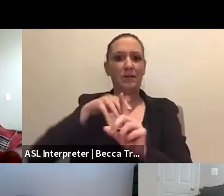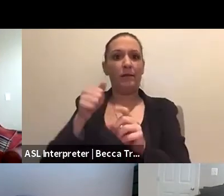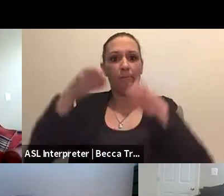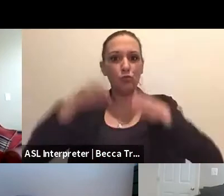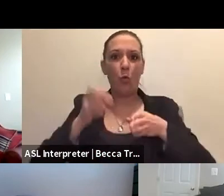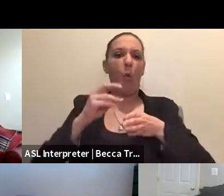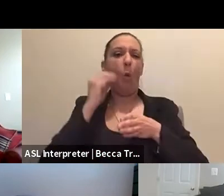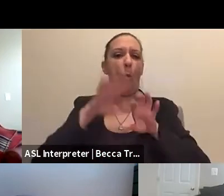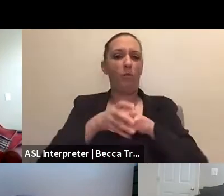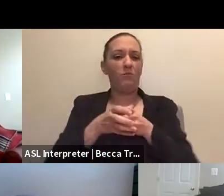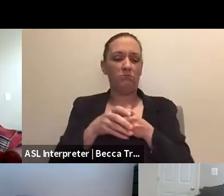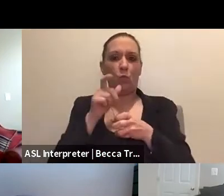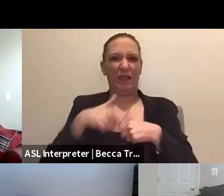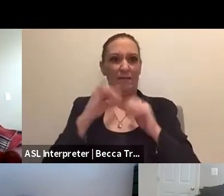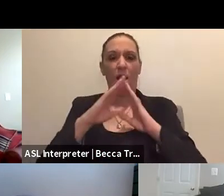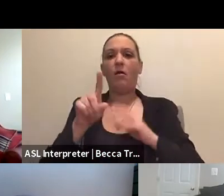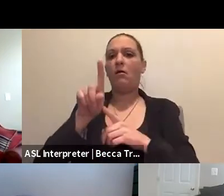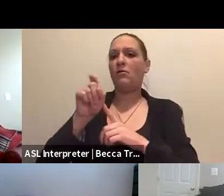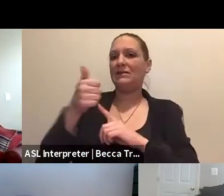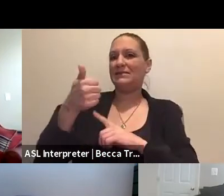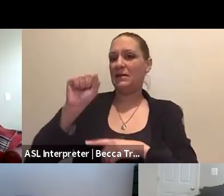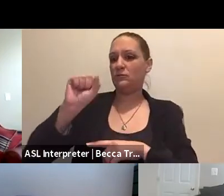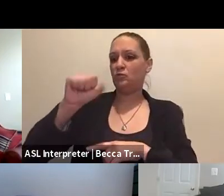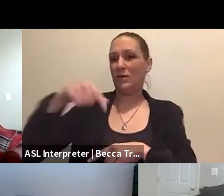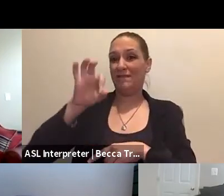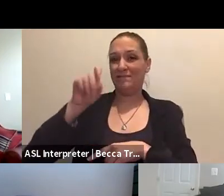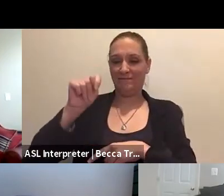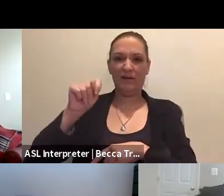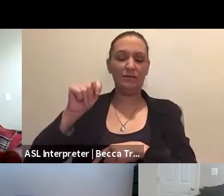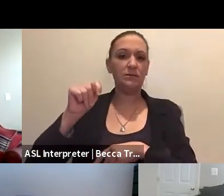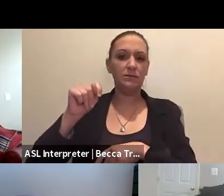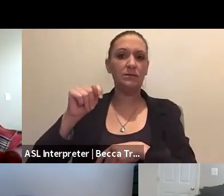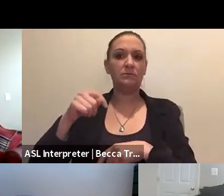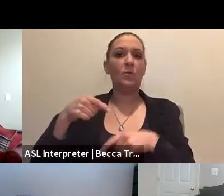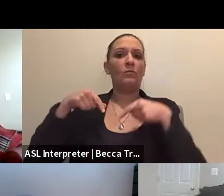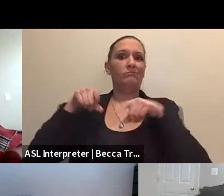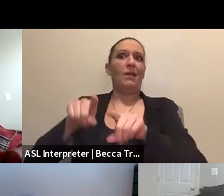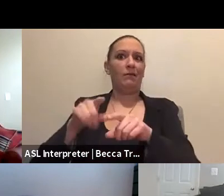110 square feet in a congregate setting during the COVID pandemic.